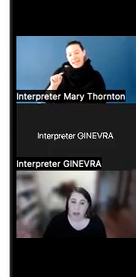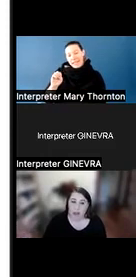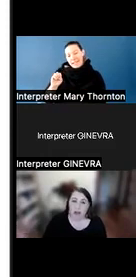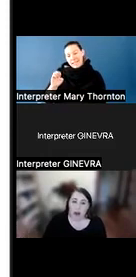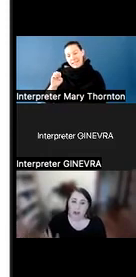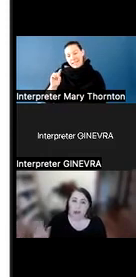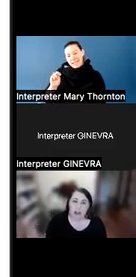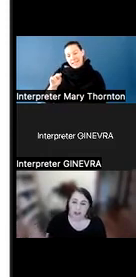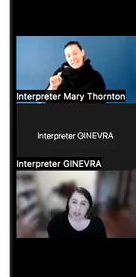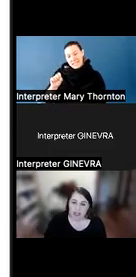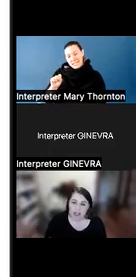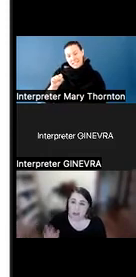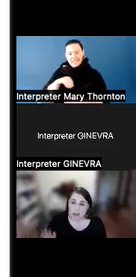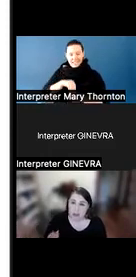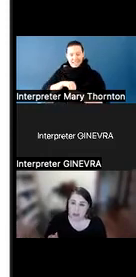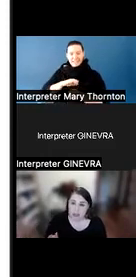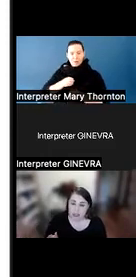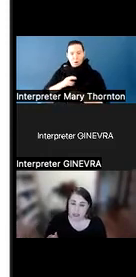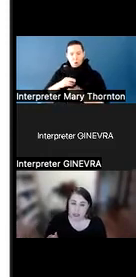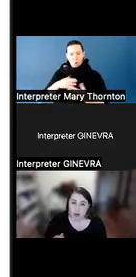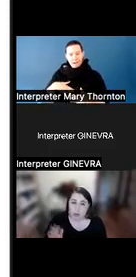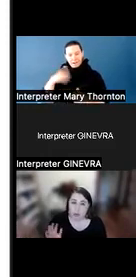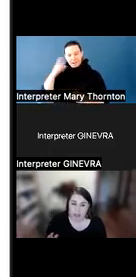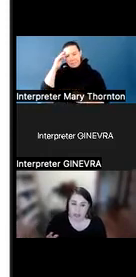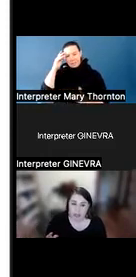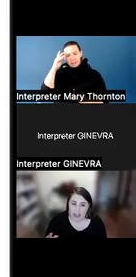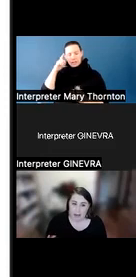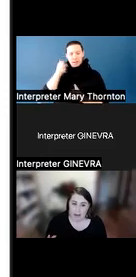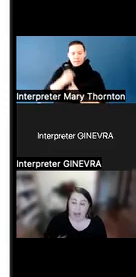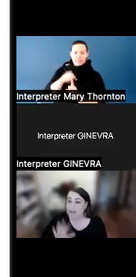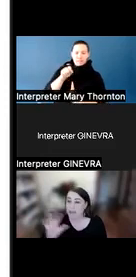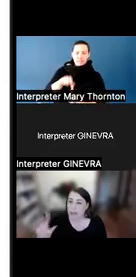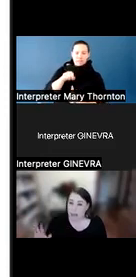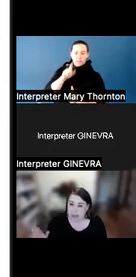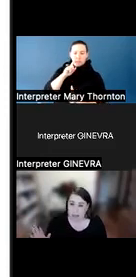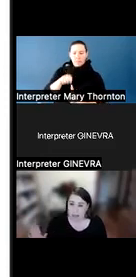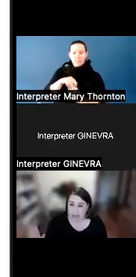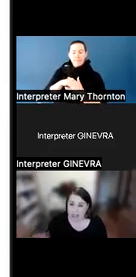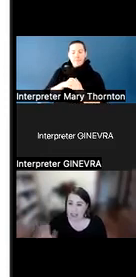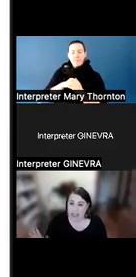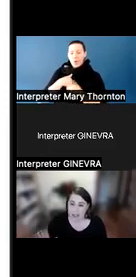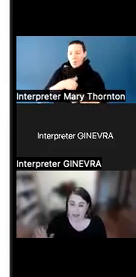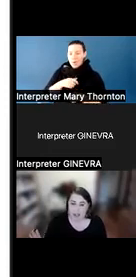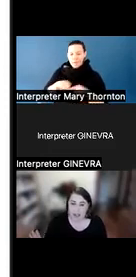but also understanding from your student what else may be at play in these situations